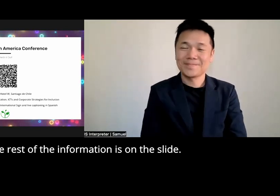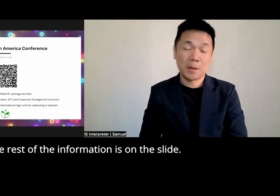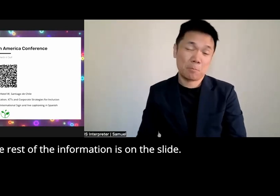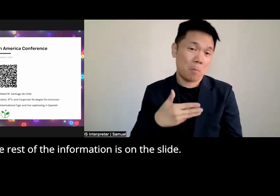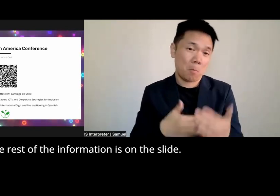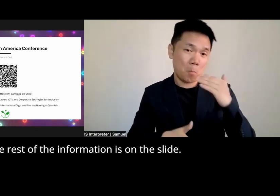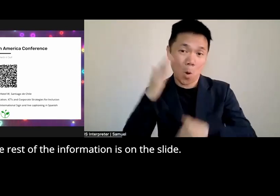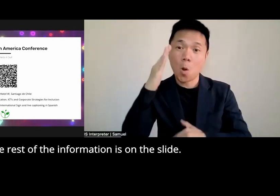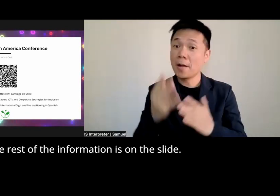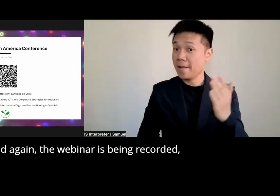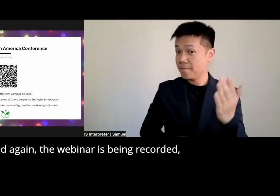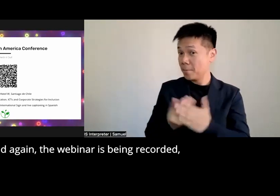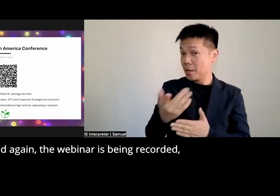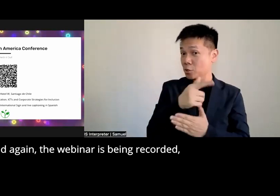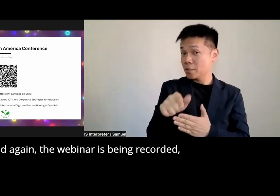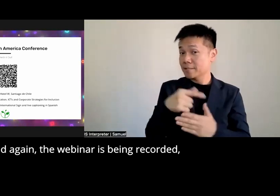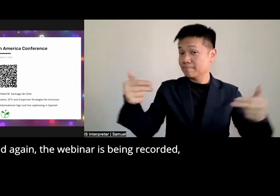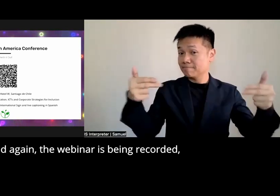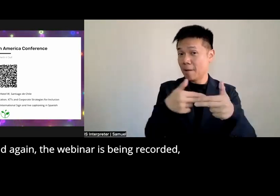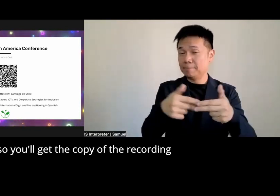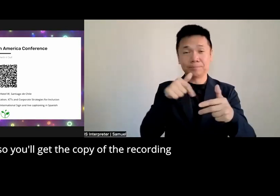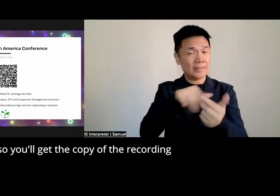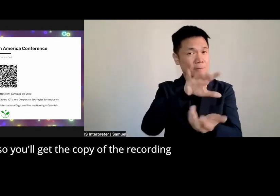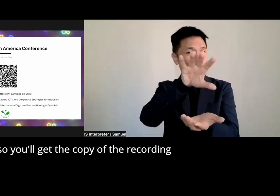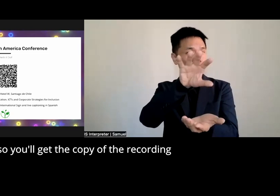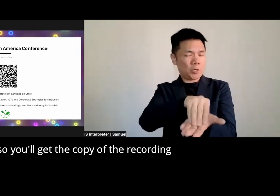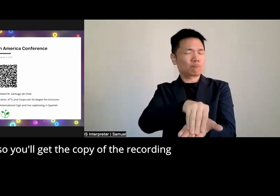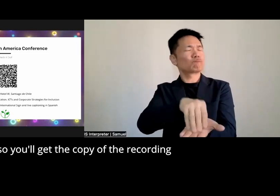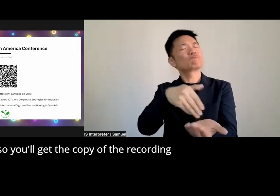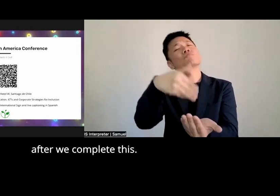is on the slide and again the webinar is being recorded So you'll get the copy of the recording